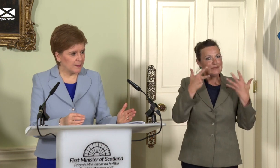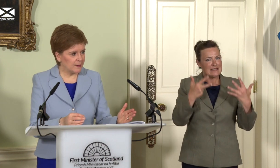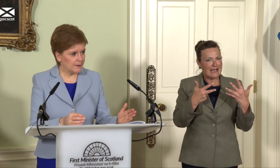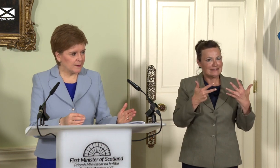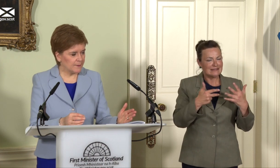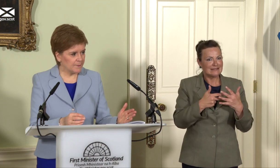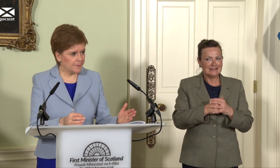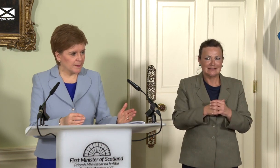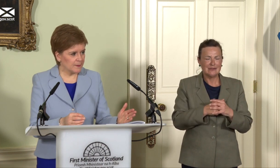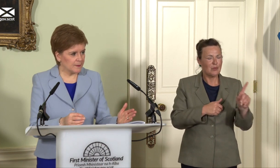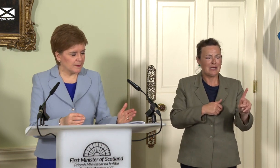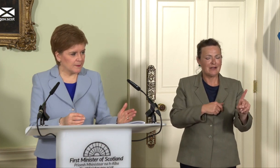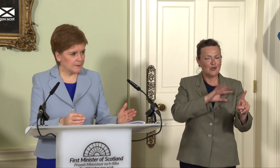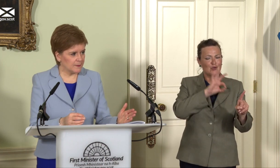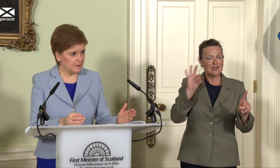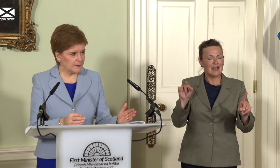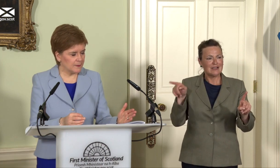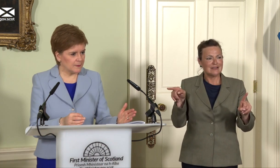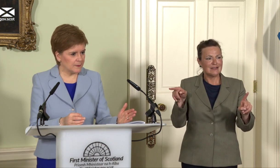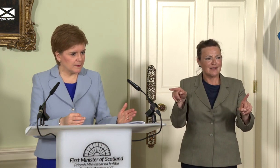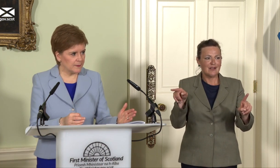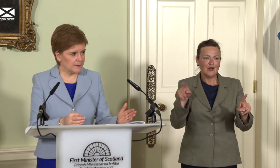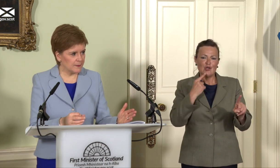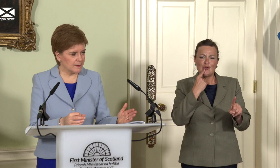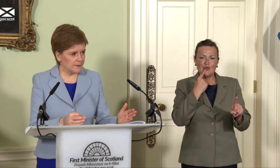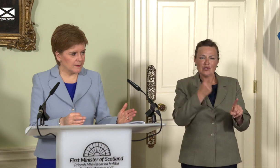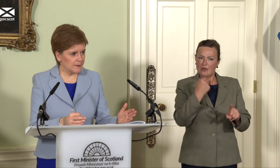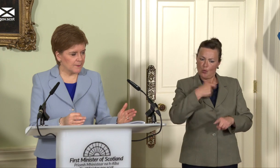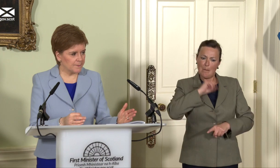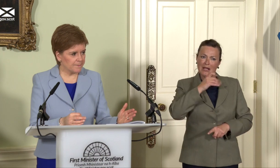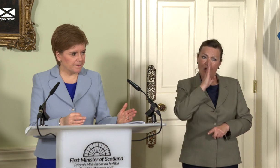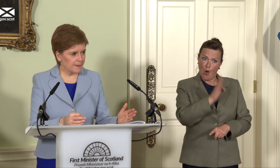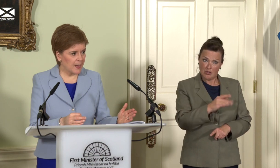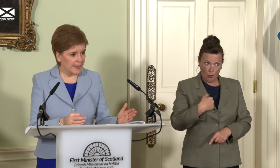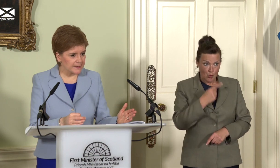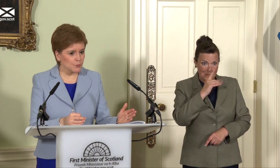presumably say that Brexiteers try to wish away this problem; will you be frank with the Scottish people… I will be frank.